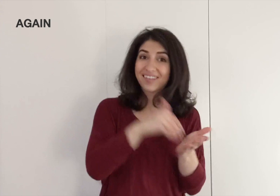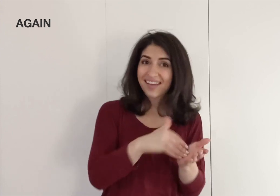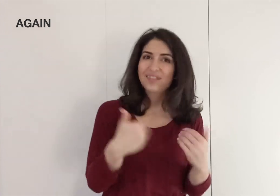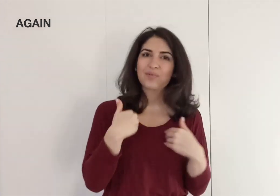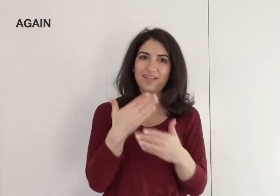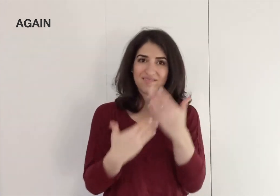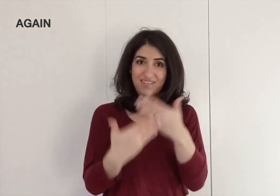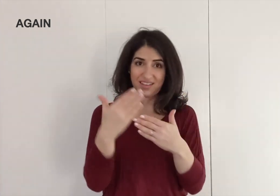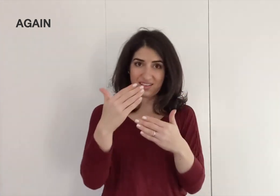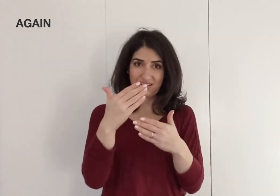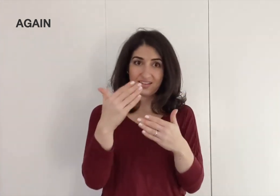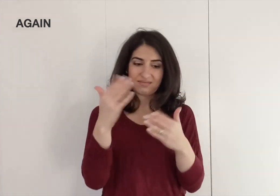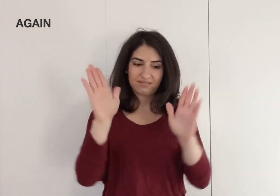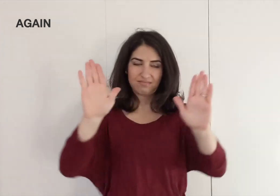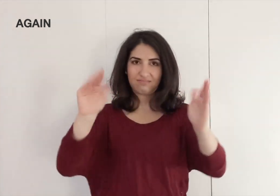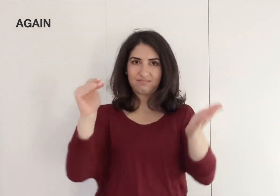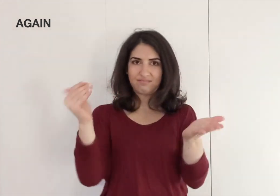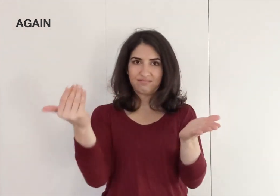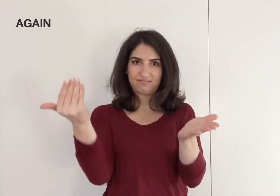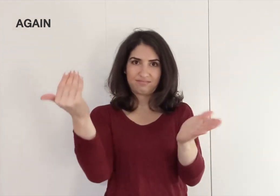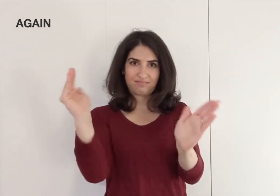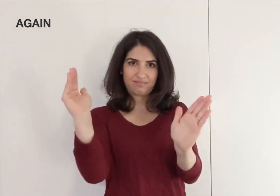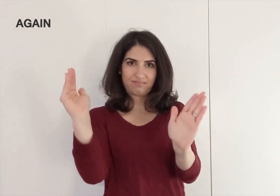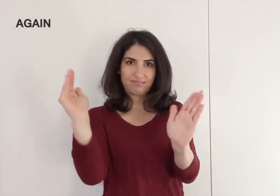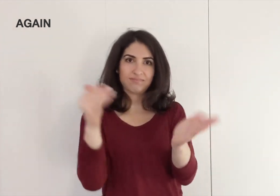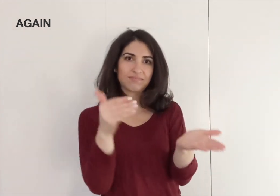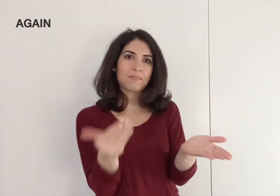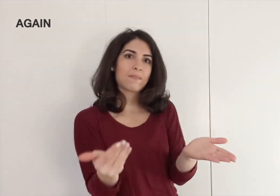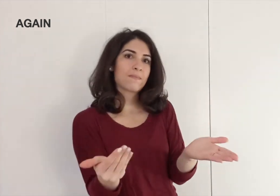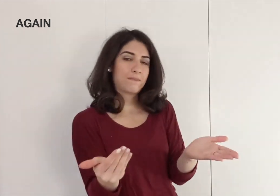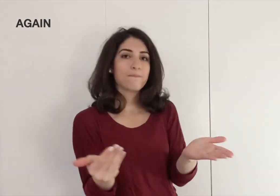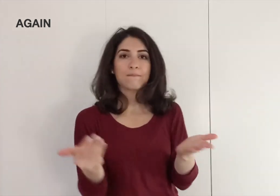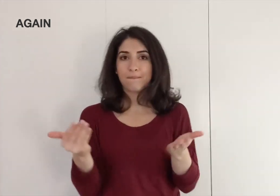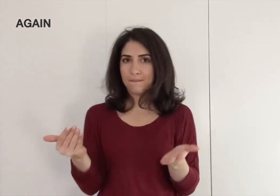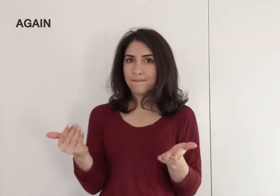Again, we have the hands in this position.